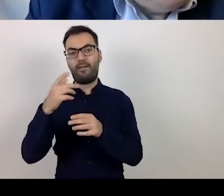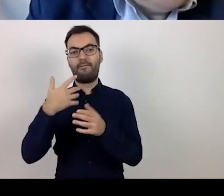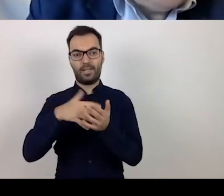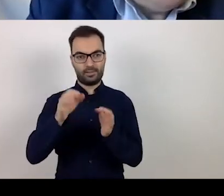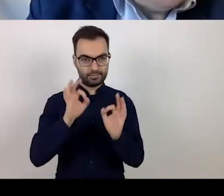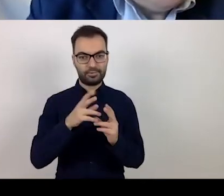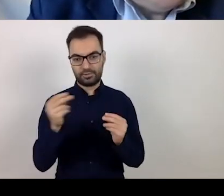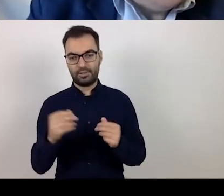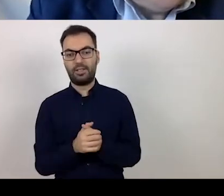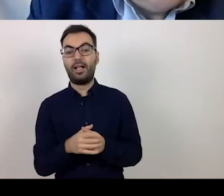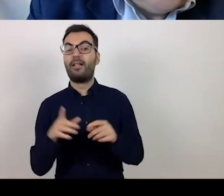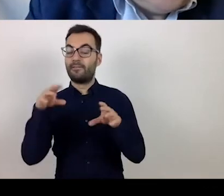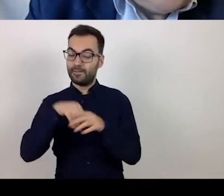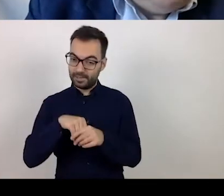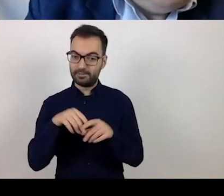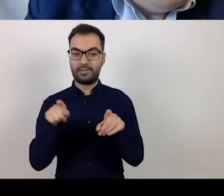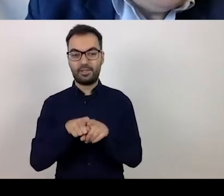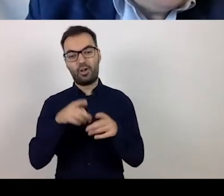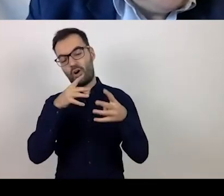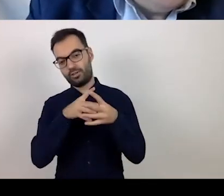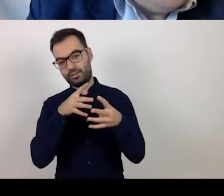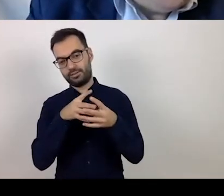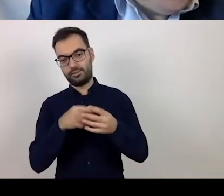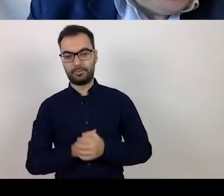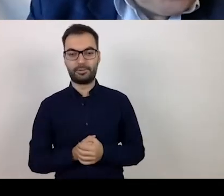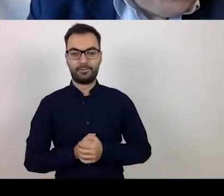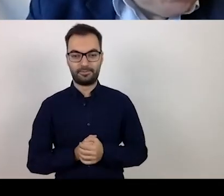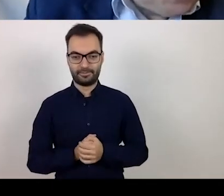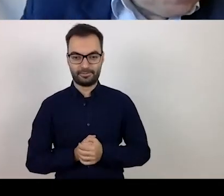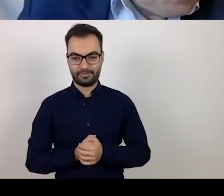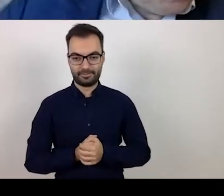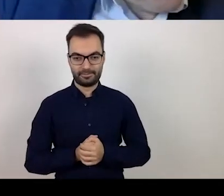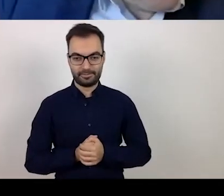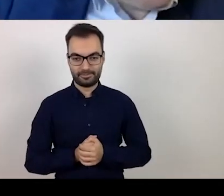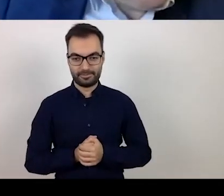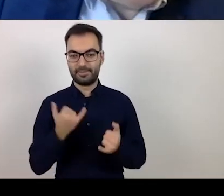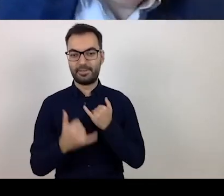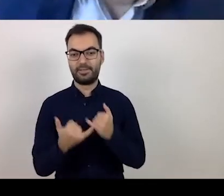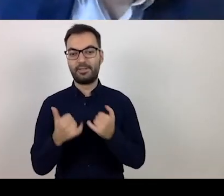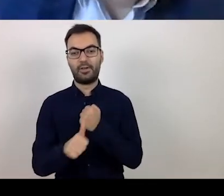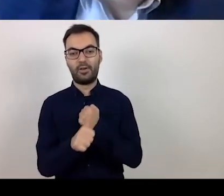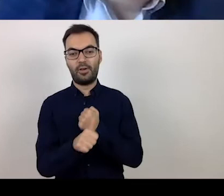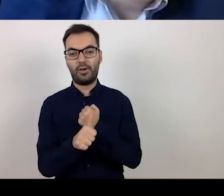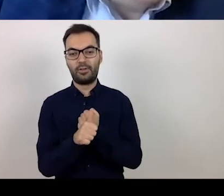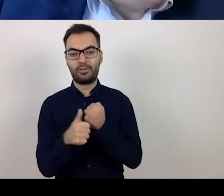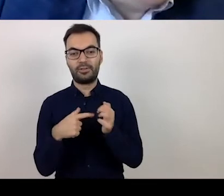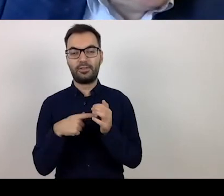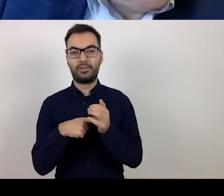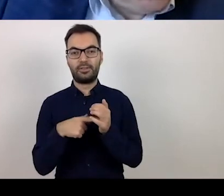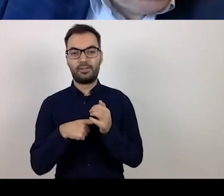Including in the evaluation. As for the issues related to checklists,